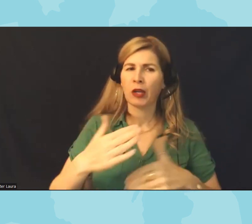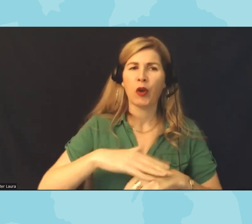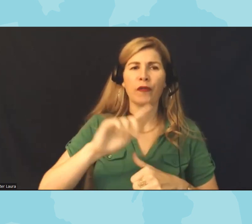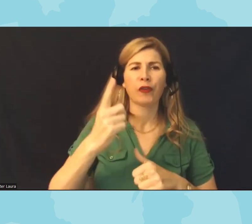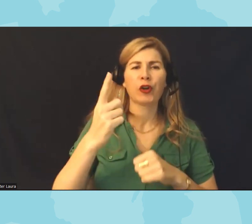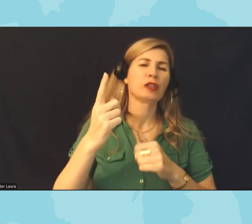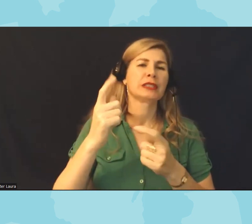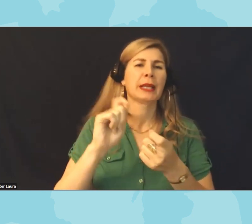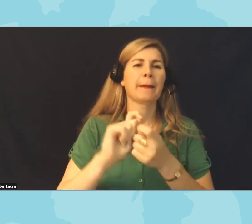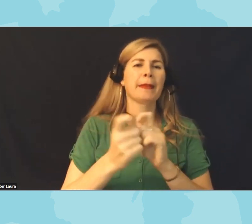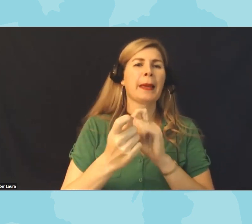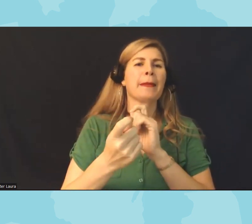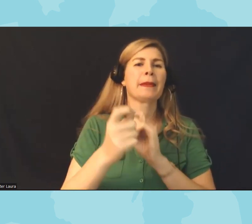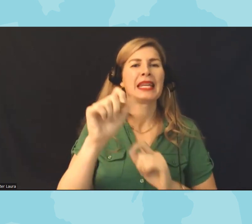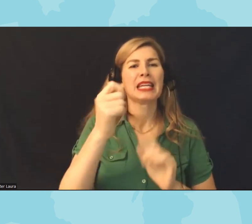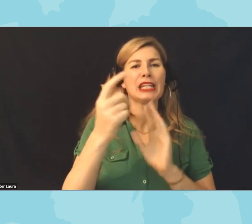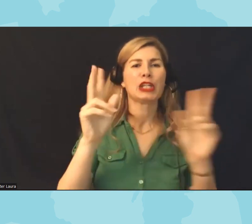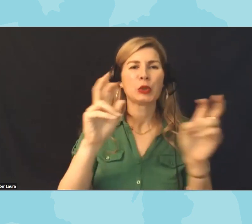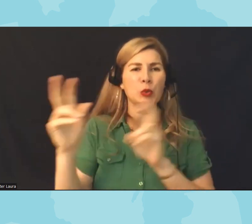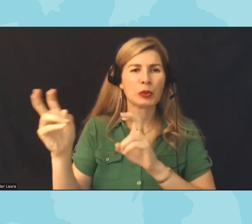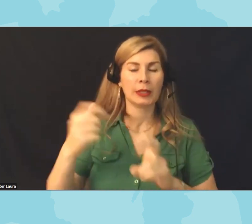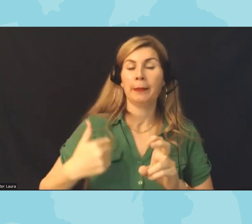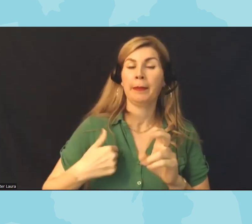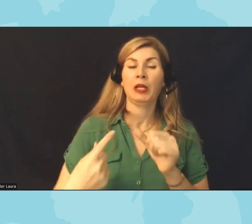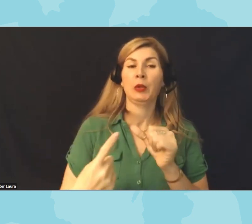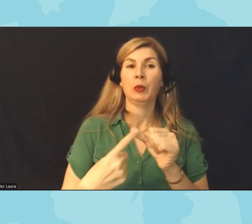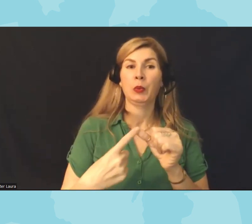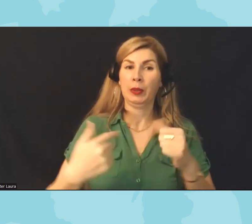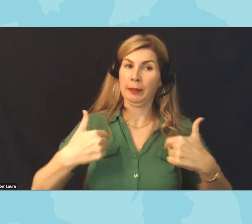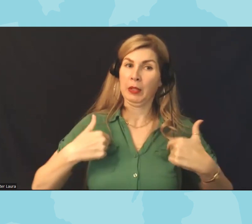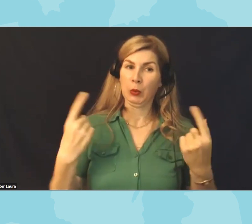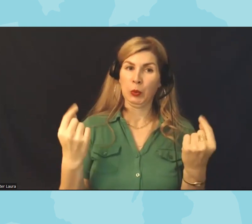about today so that's why I'm here my my role is to be moderator and after the introduction